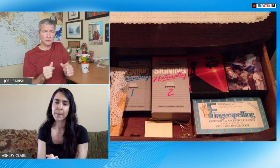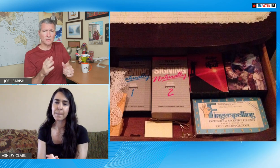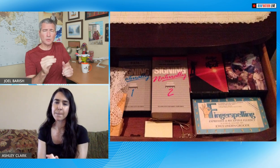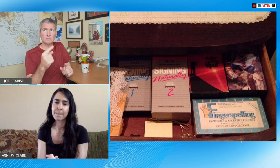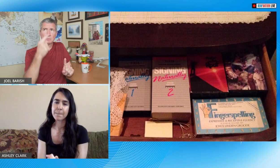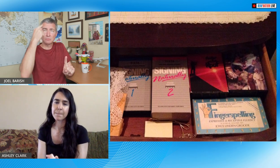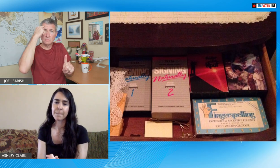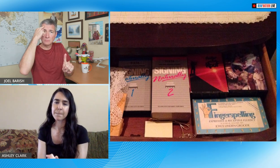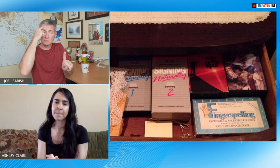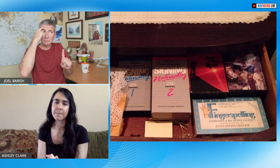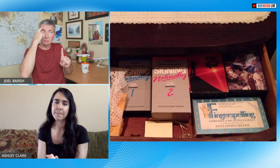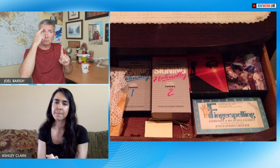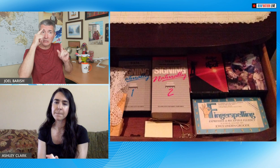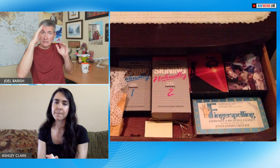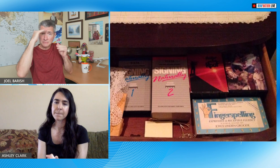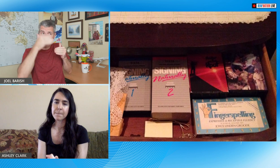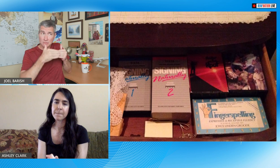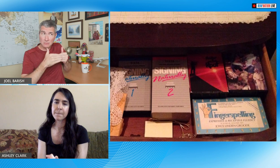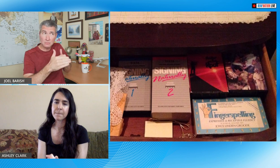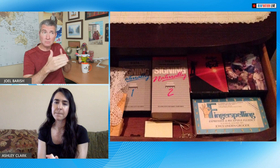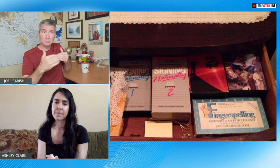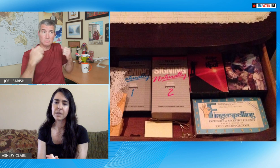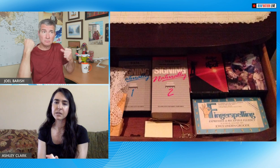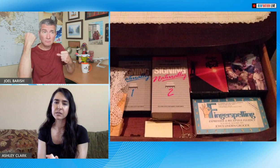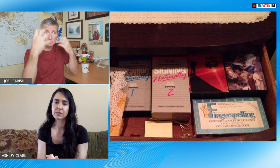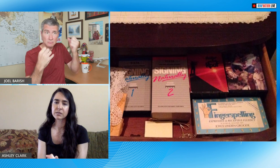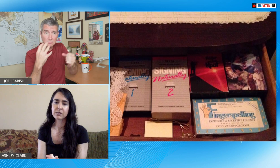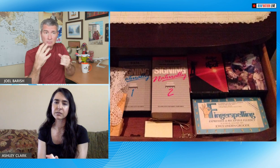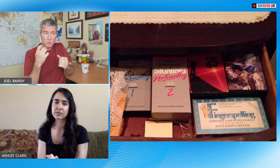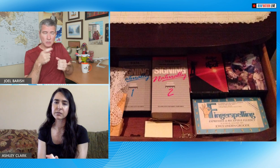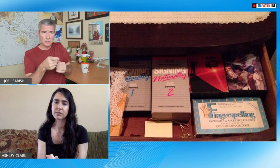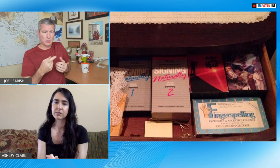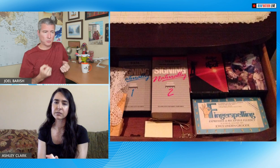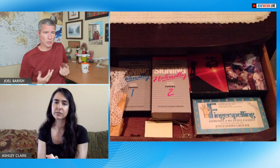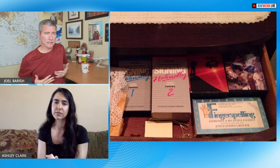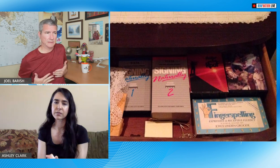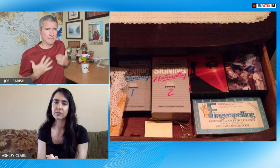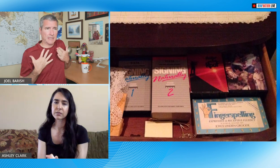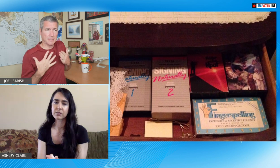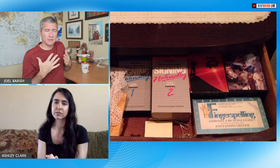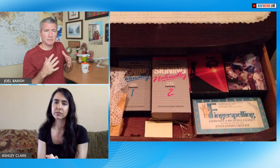being your first post and I mean did you expect that doesn't become a thing right